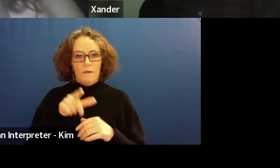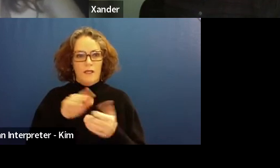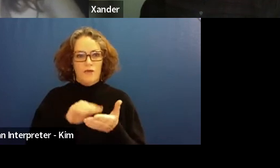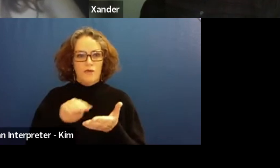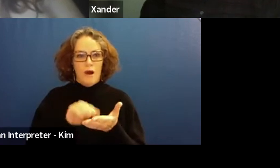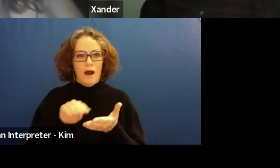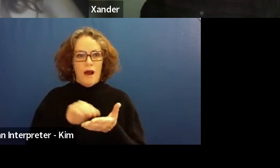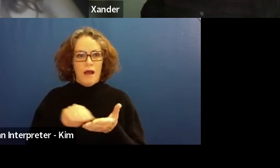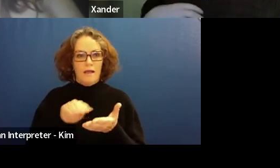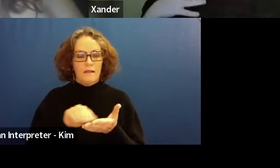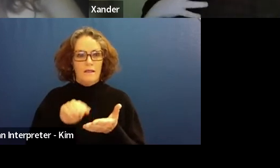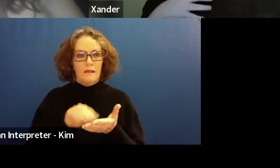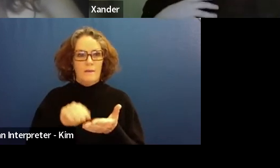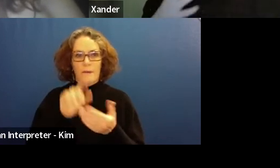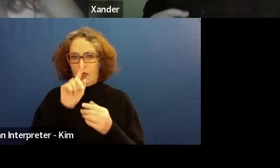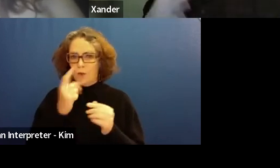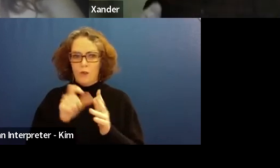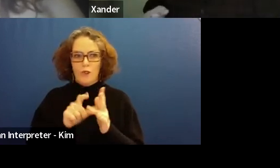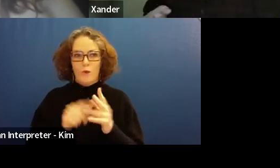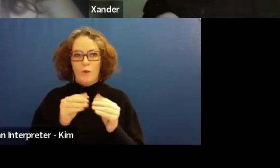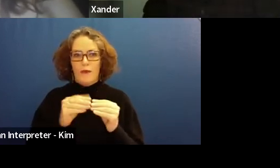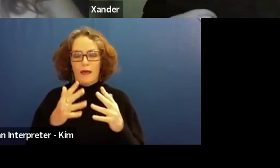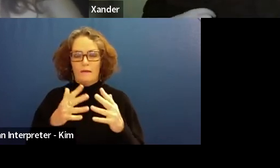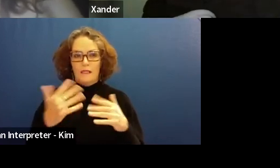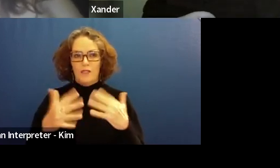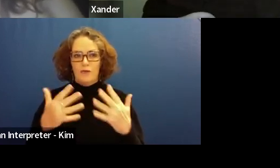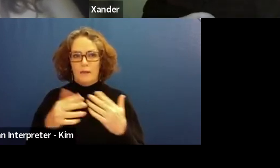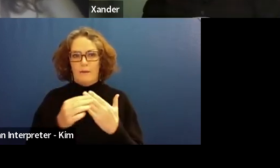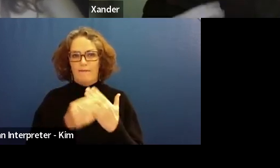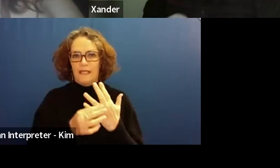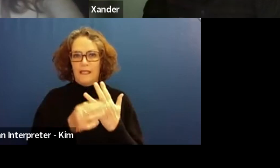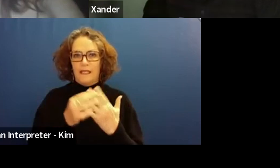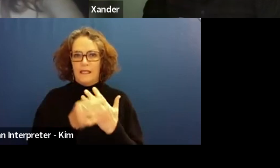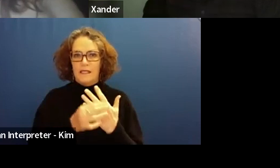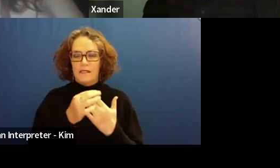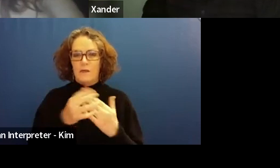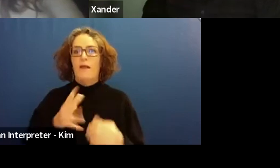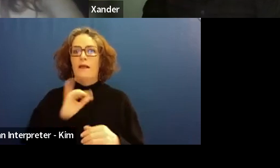Also, later on in your five and six. I was also assigned to teach raid.